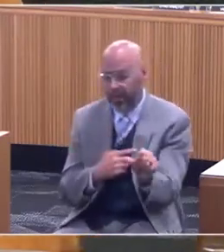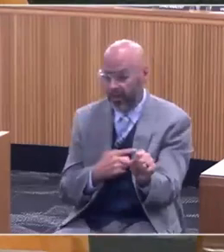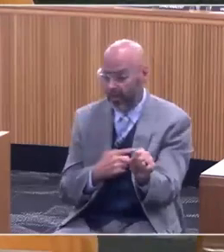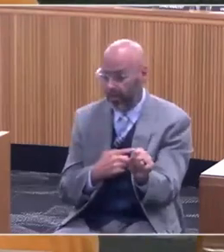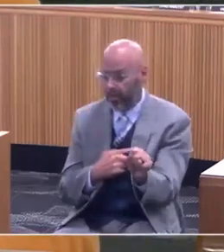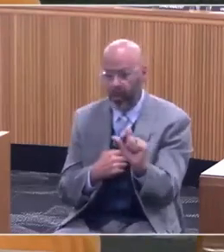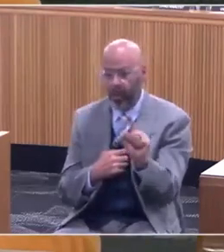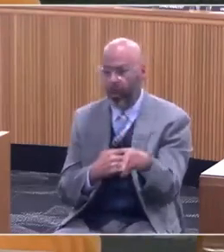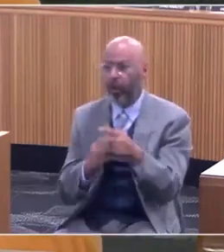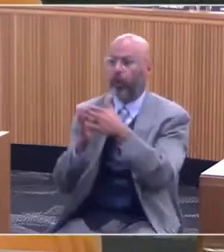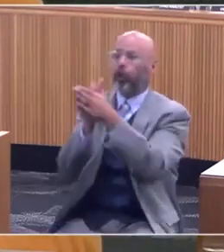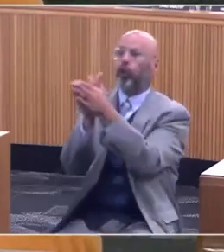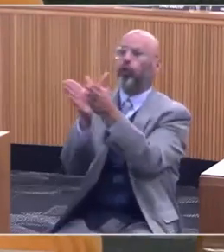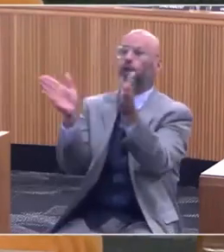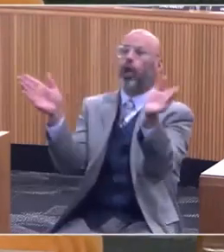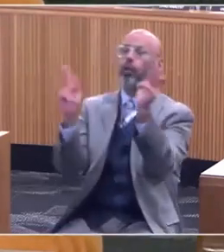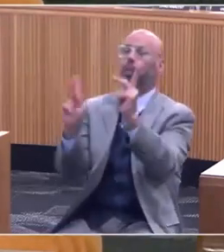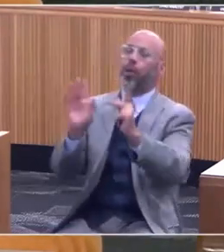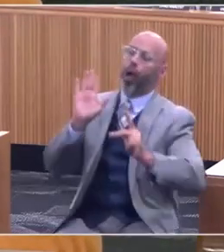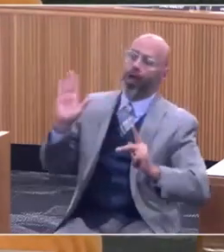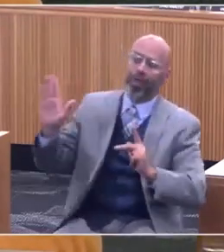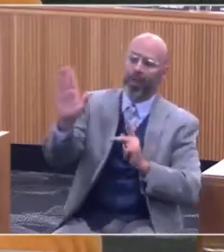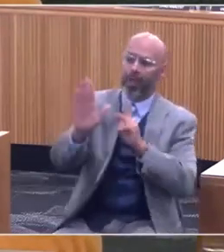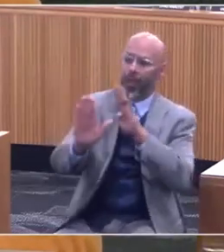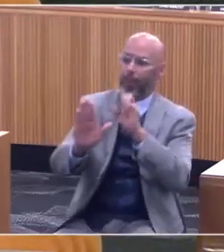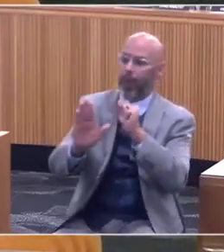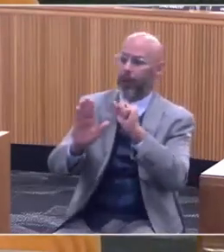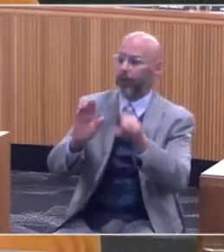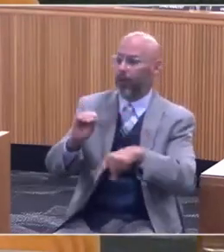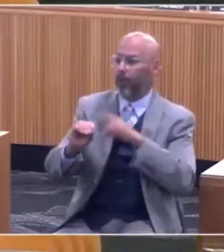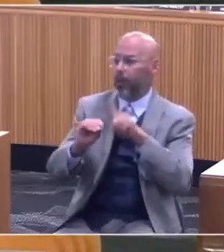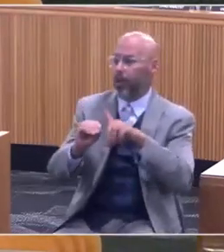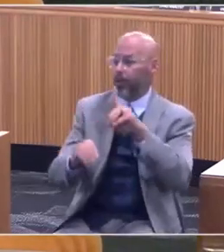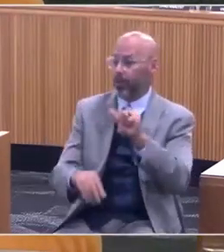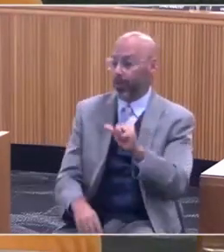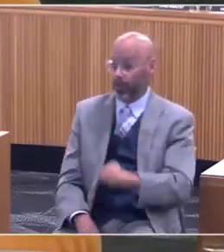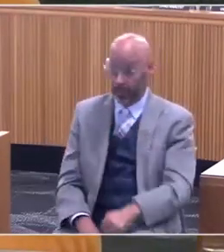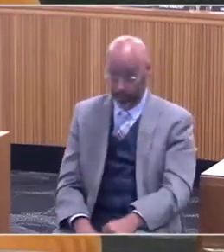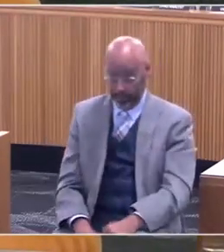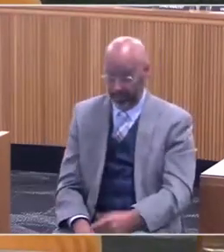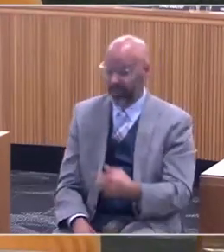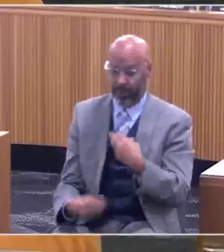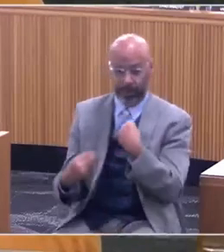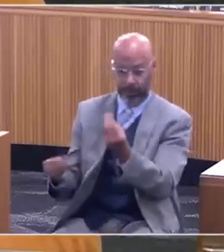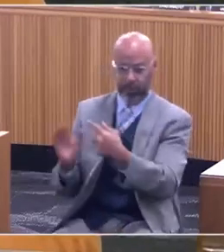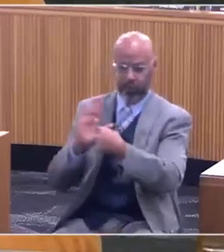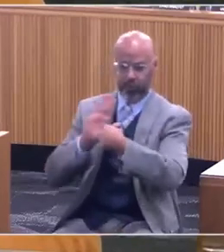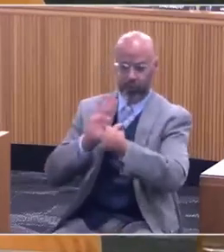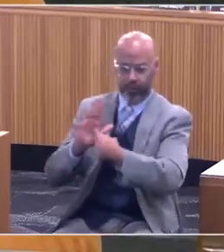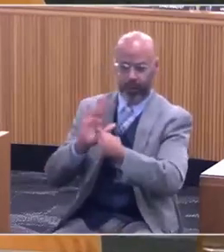the general population's bias about disability. Here is a real example in QALY,